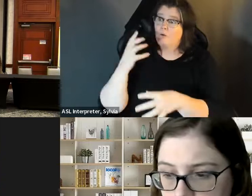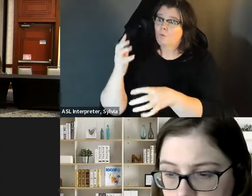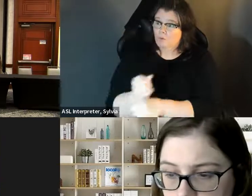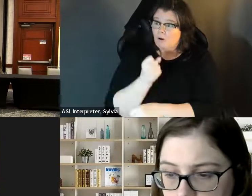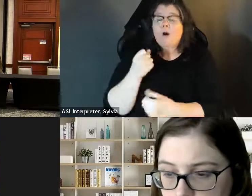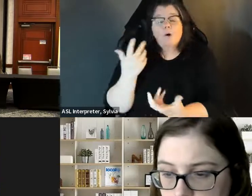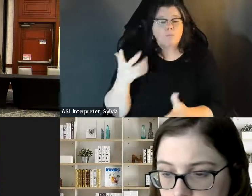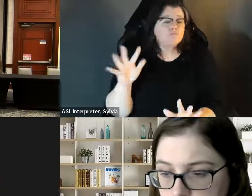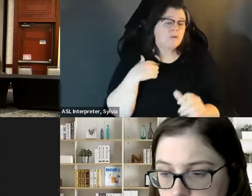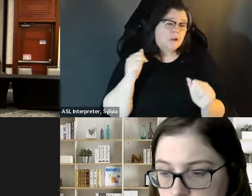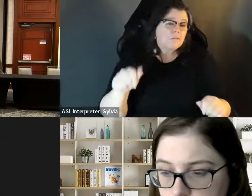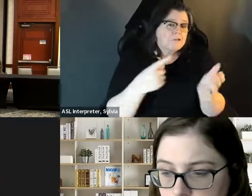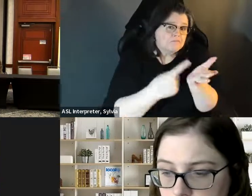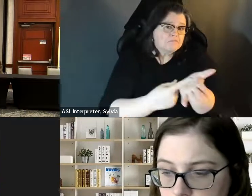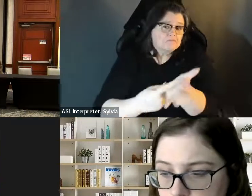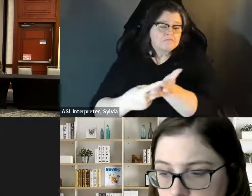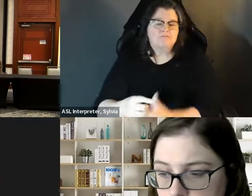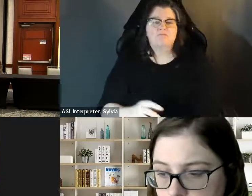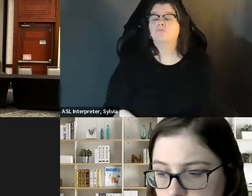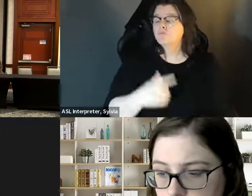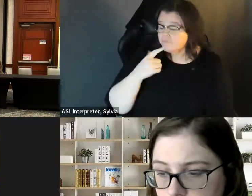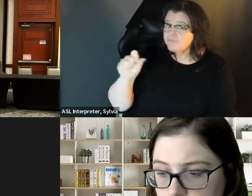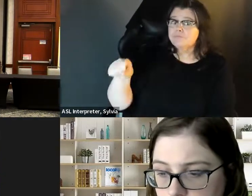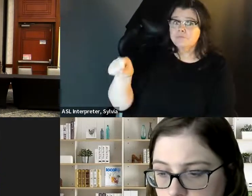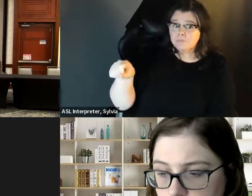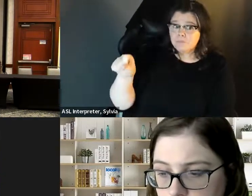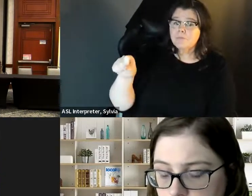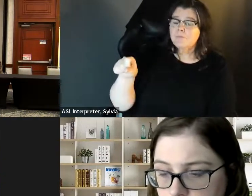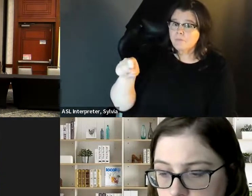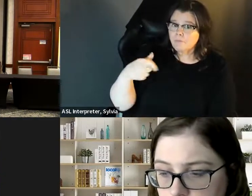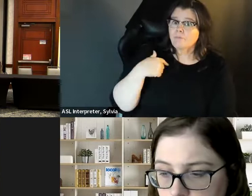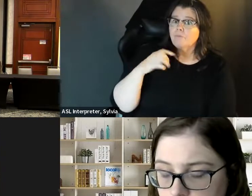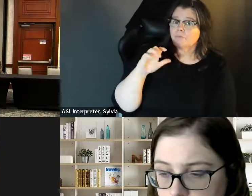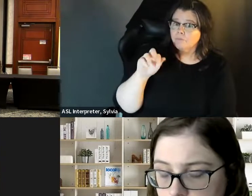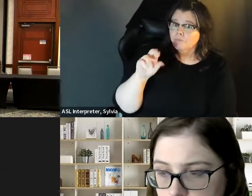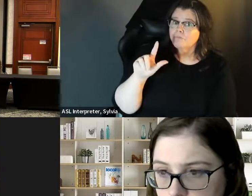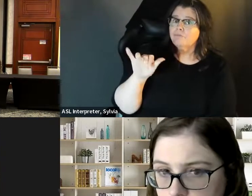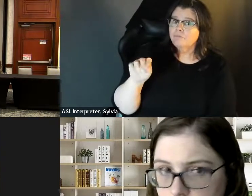while you're on the campaign. That is totally there for